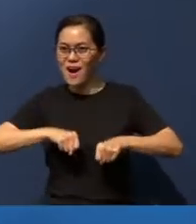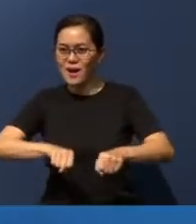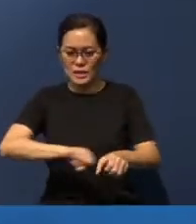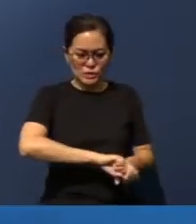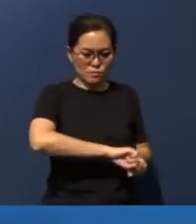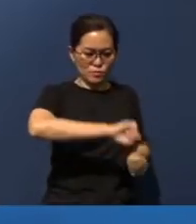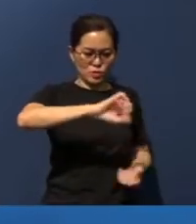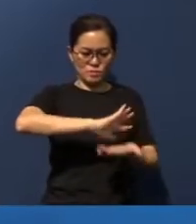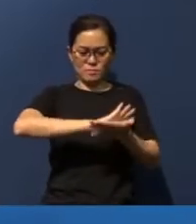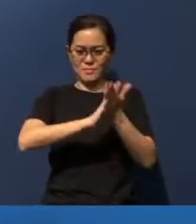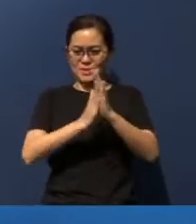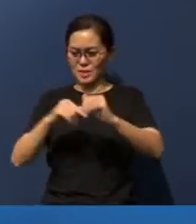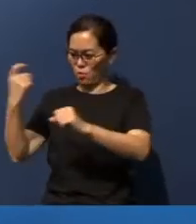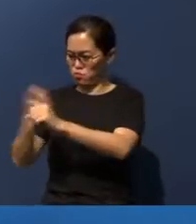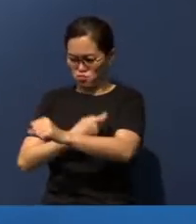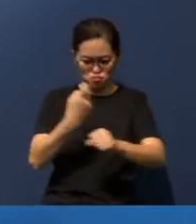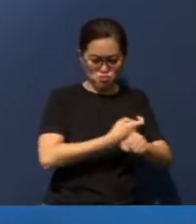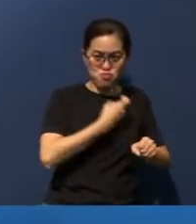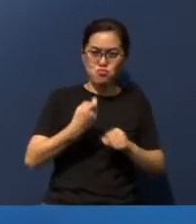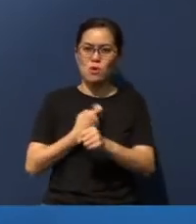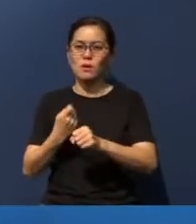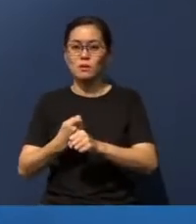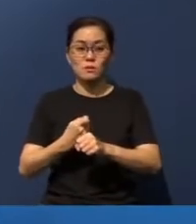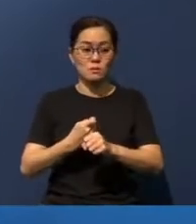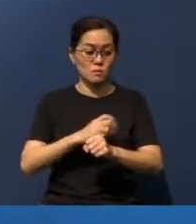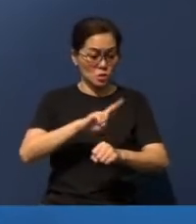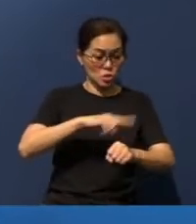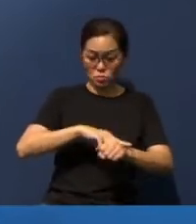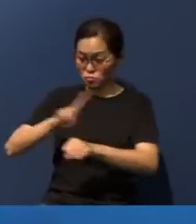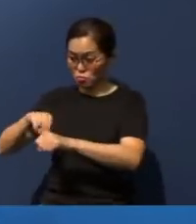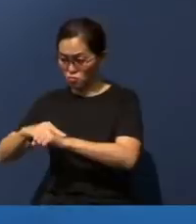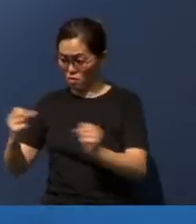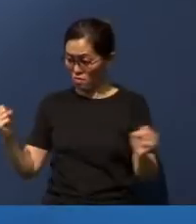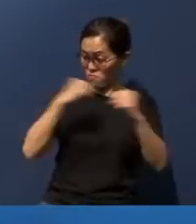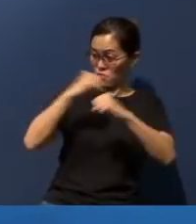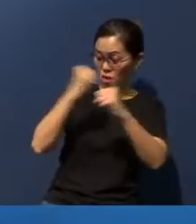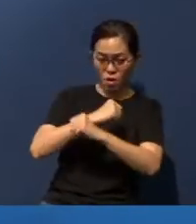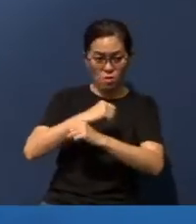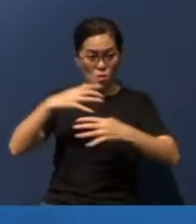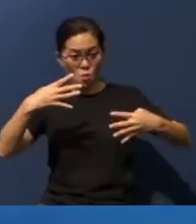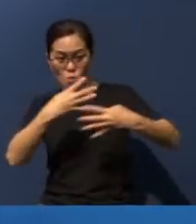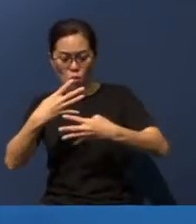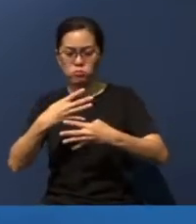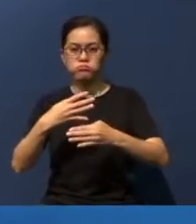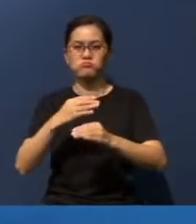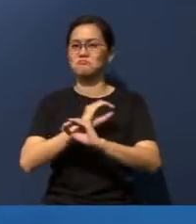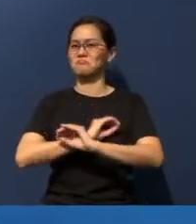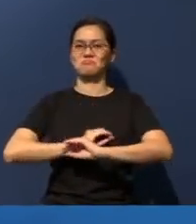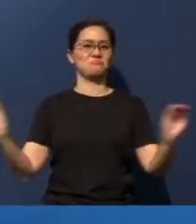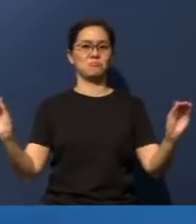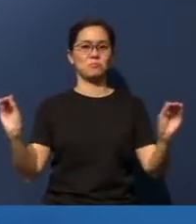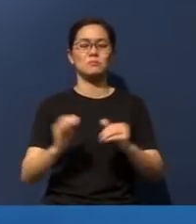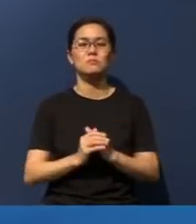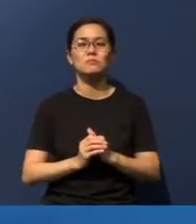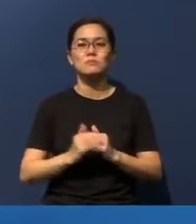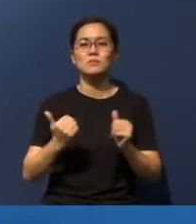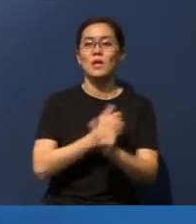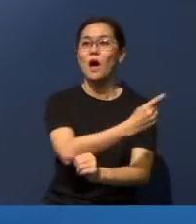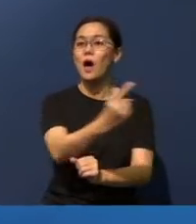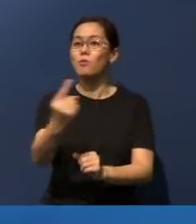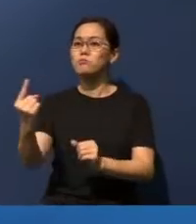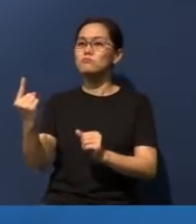up sword against nation, nor will they train for war anymore. Everyone will sit under their own